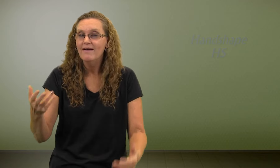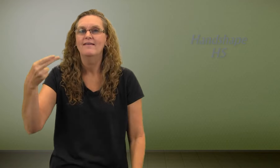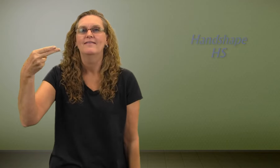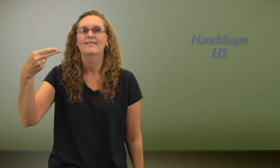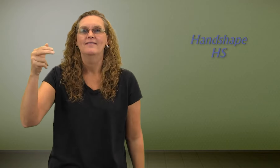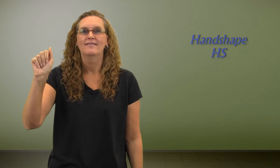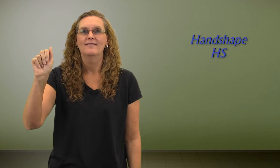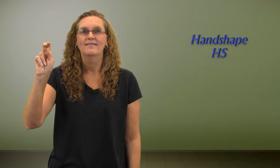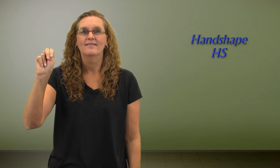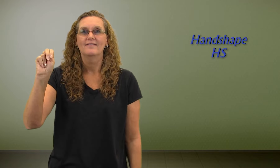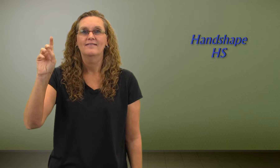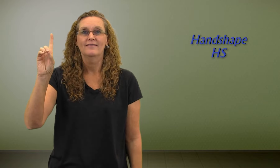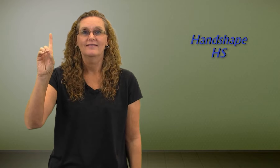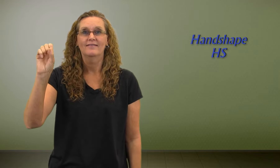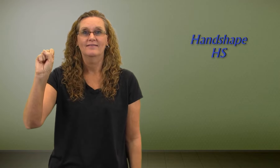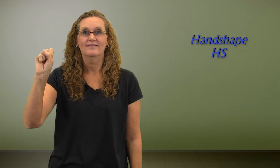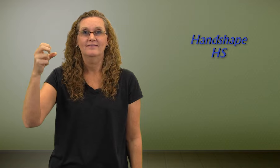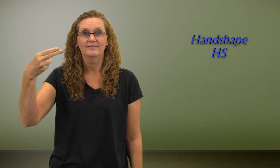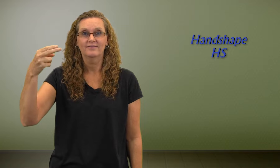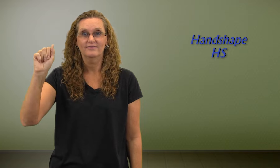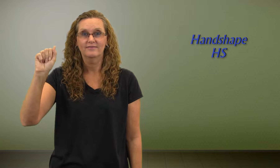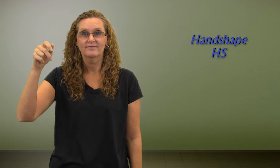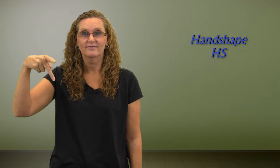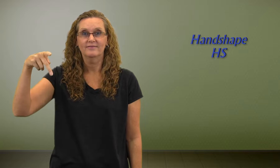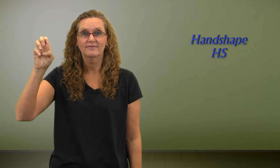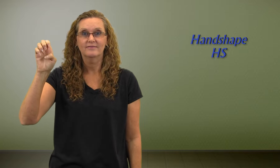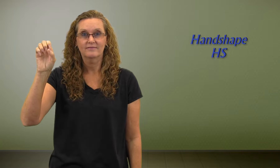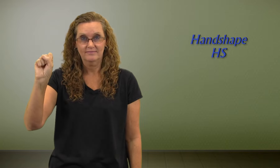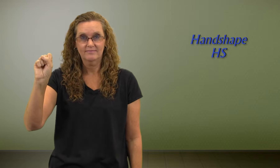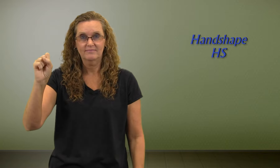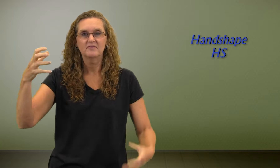HS stands for handshape,